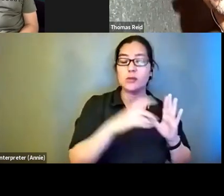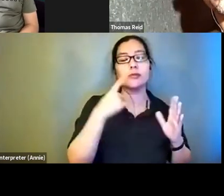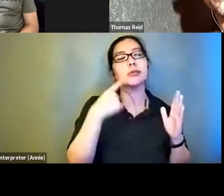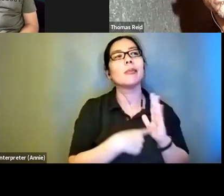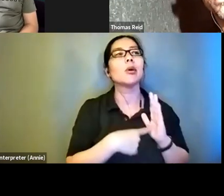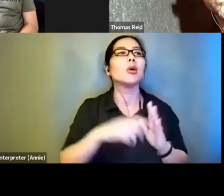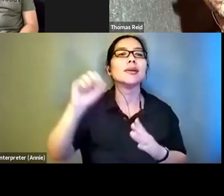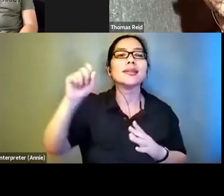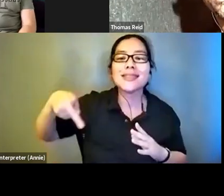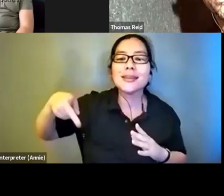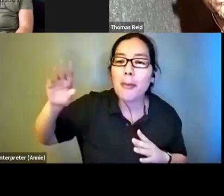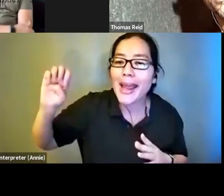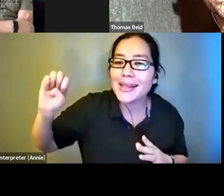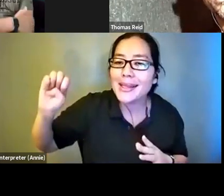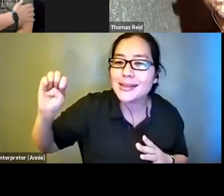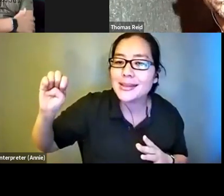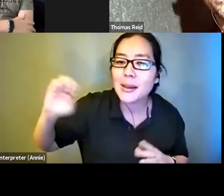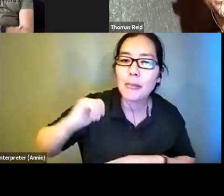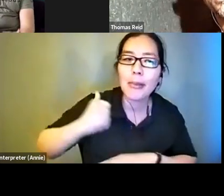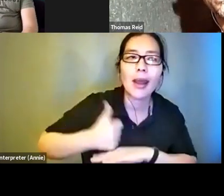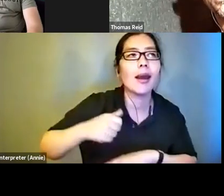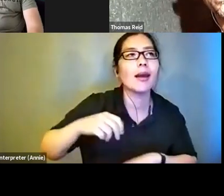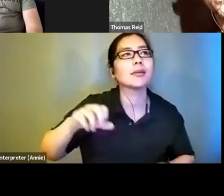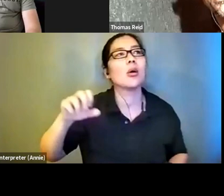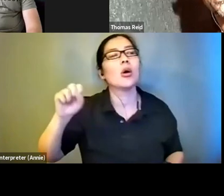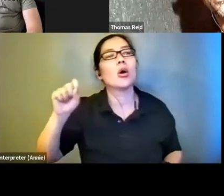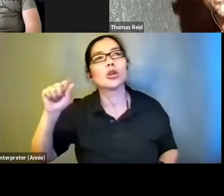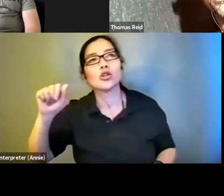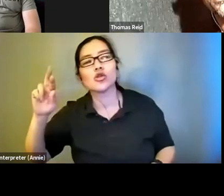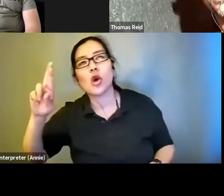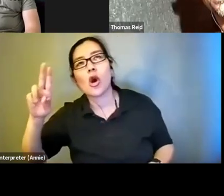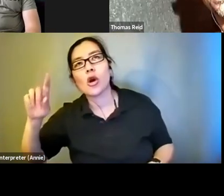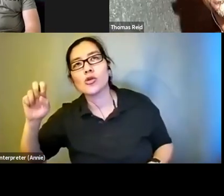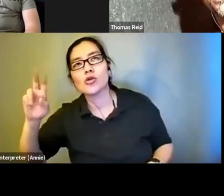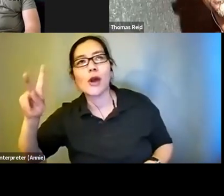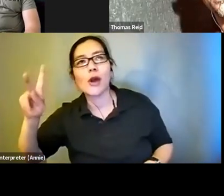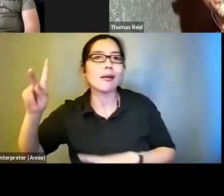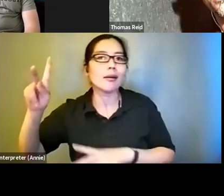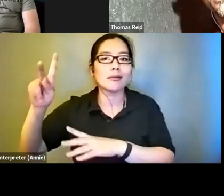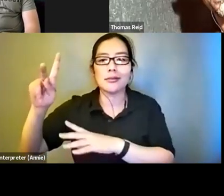something like the expanse or Star Trek. If there were creatures. What's it call